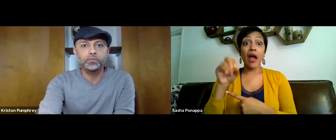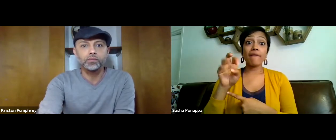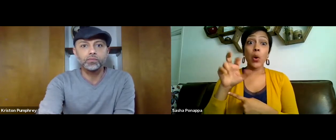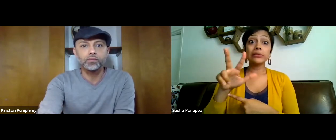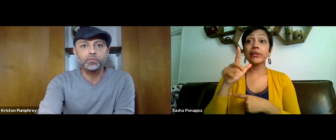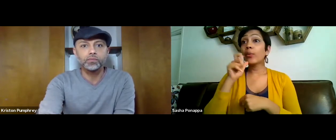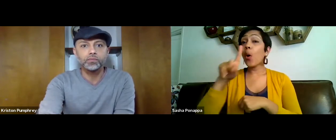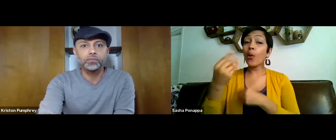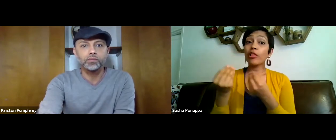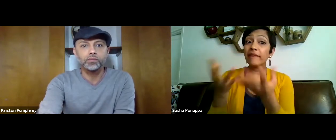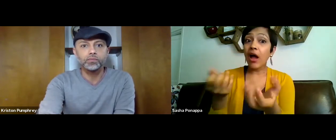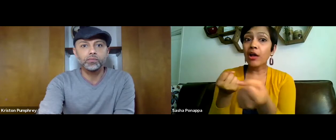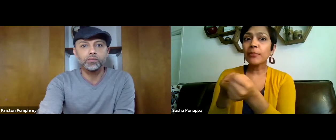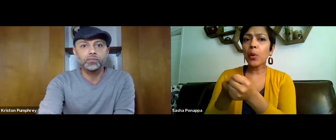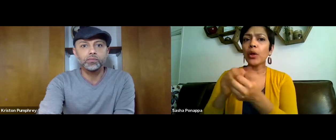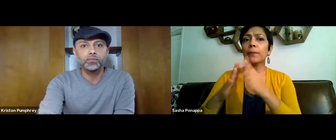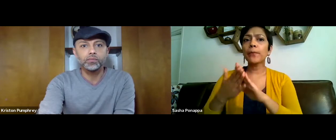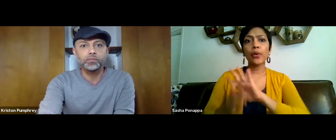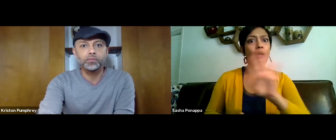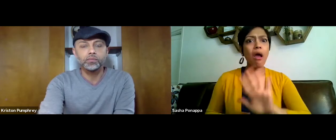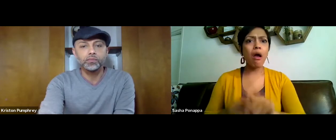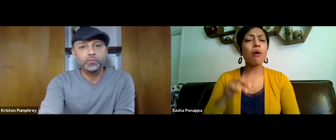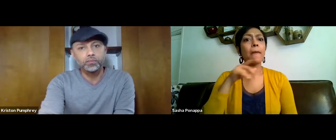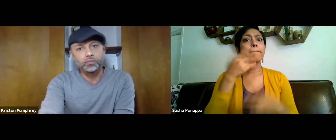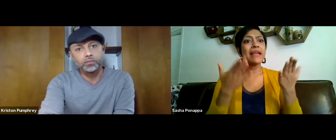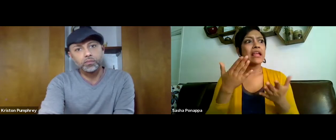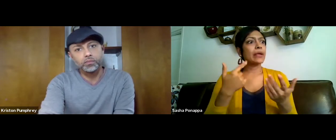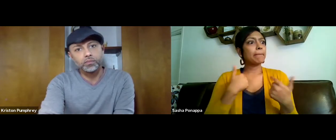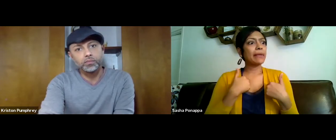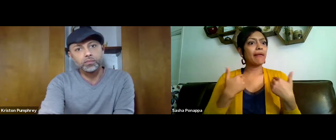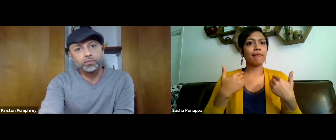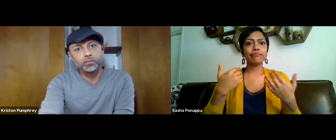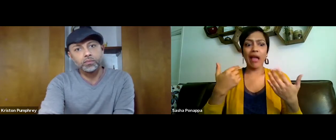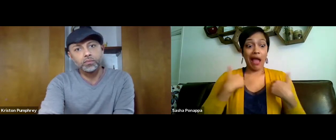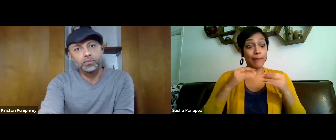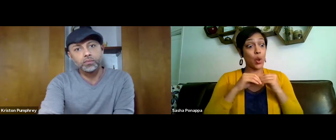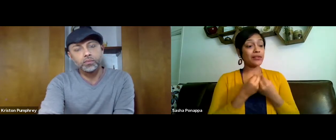a 501c3 who provides support to the community,